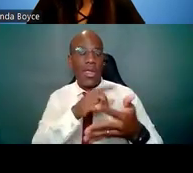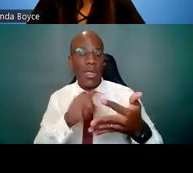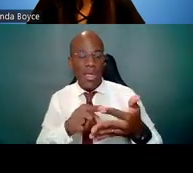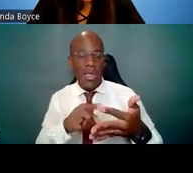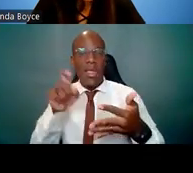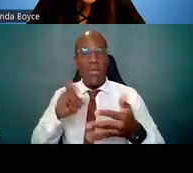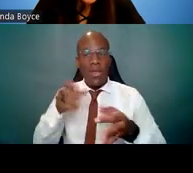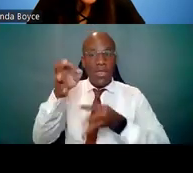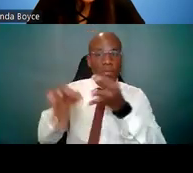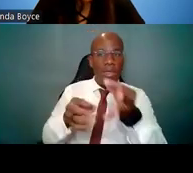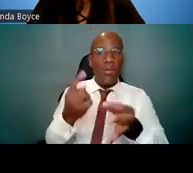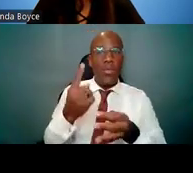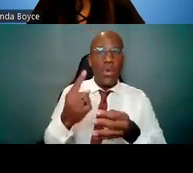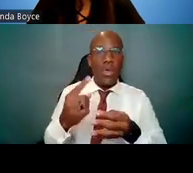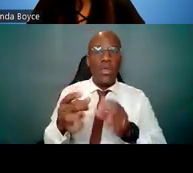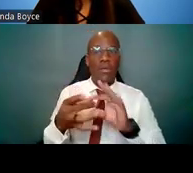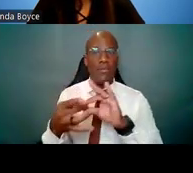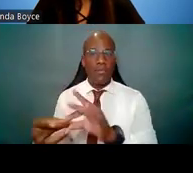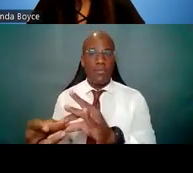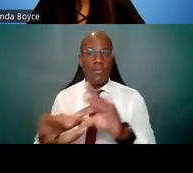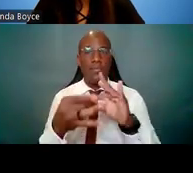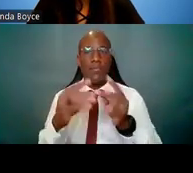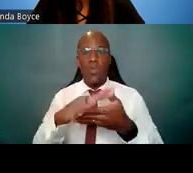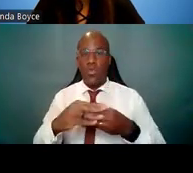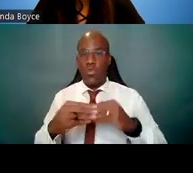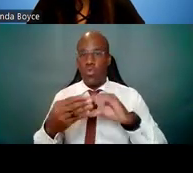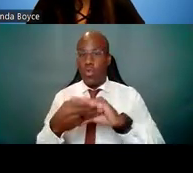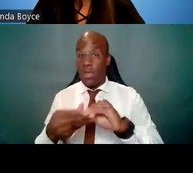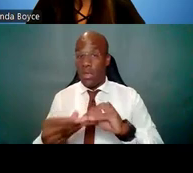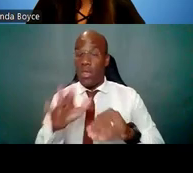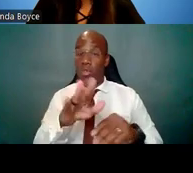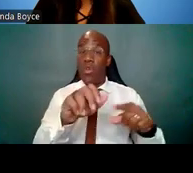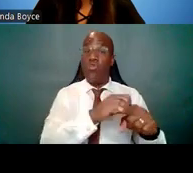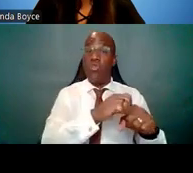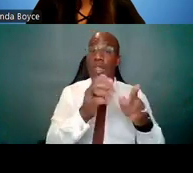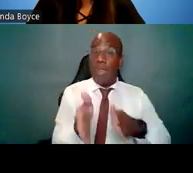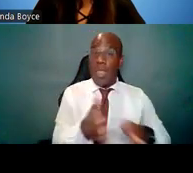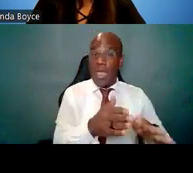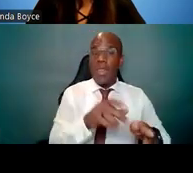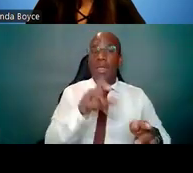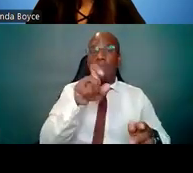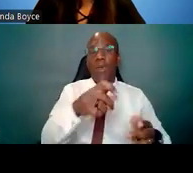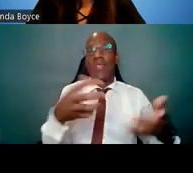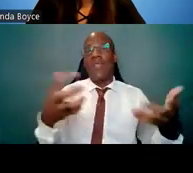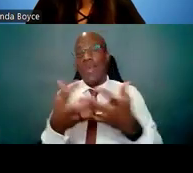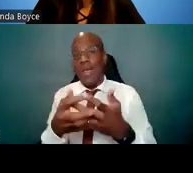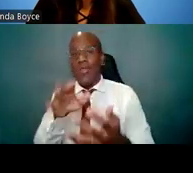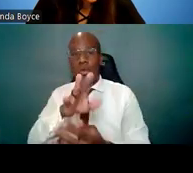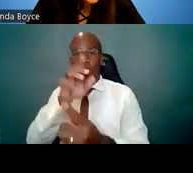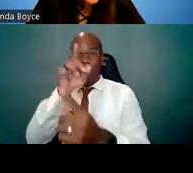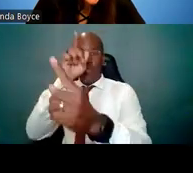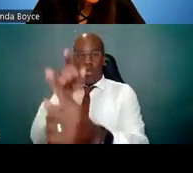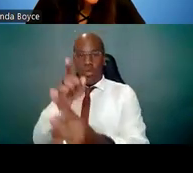Your training plan has to align with your training goals. Your mentor team must cover all of your training needs,